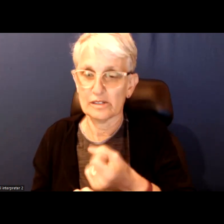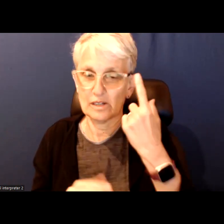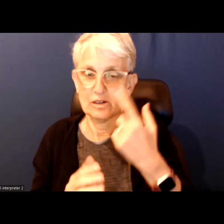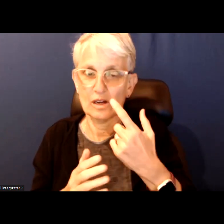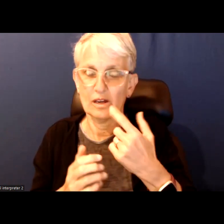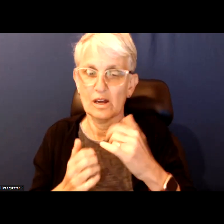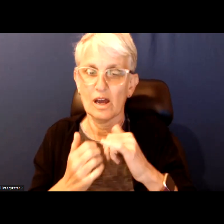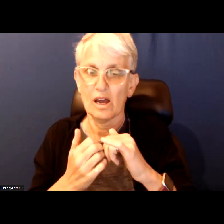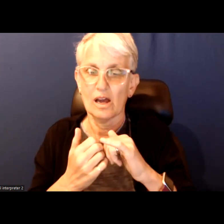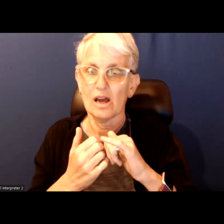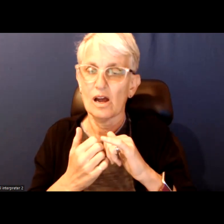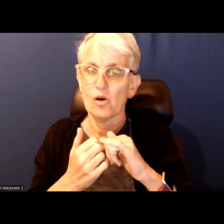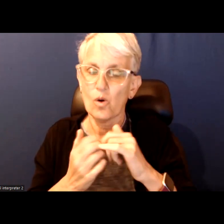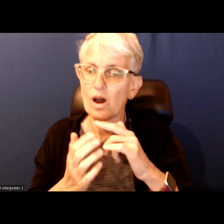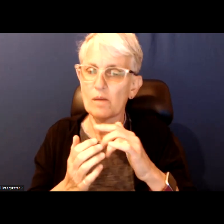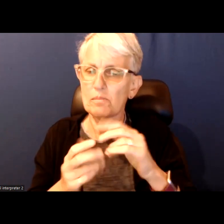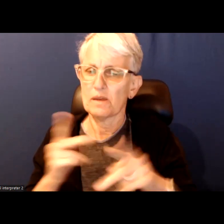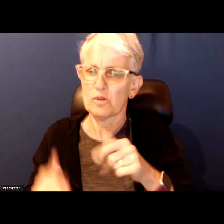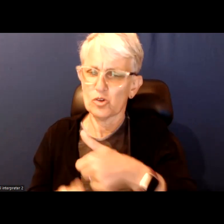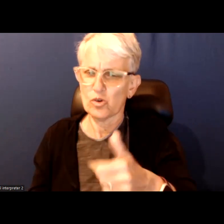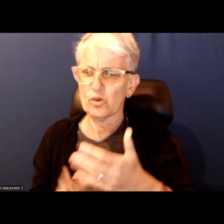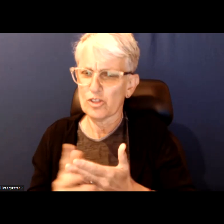lived experience and their effects on everyday life.